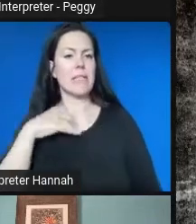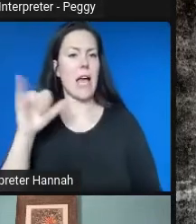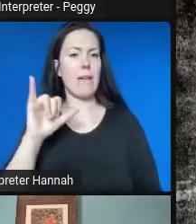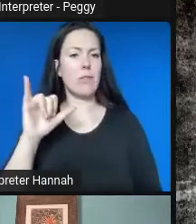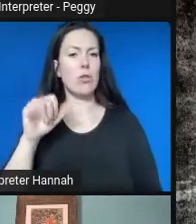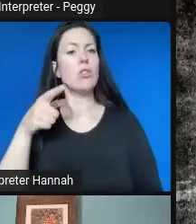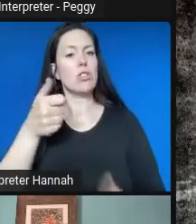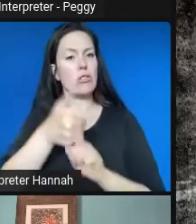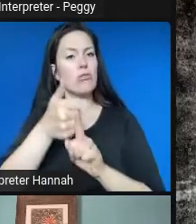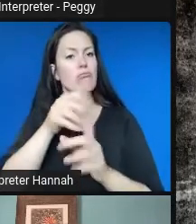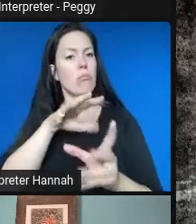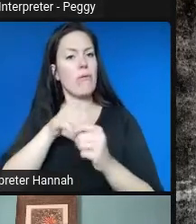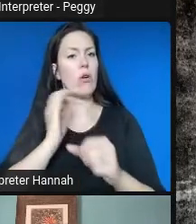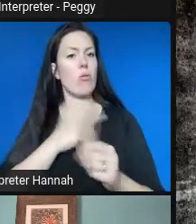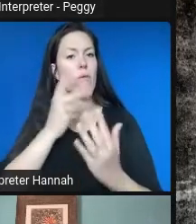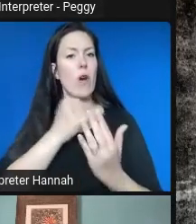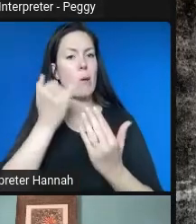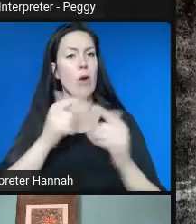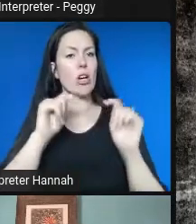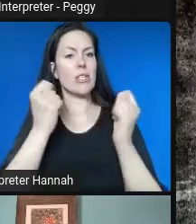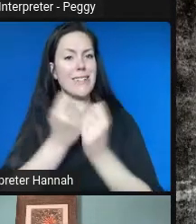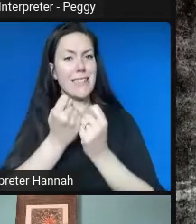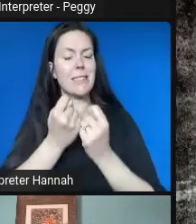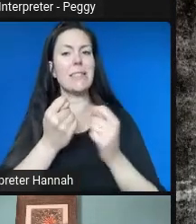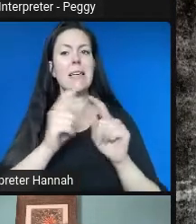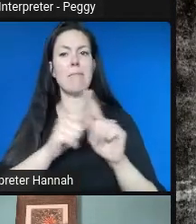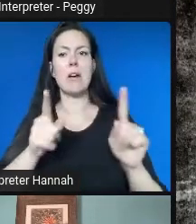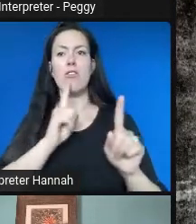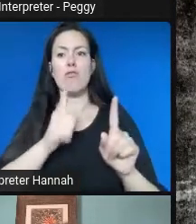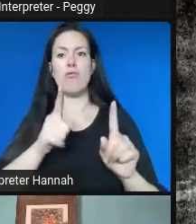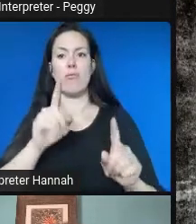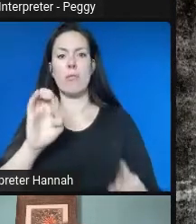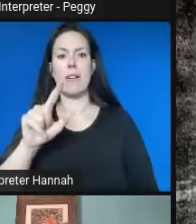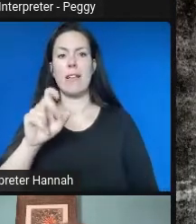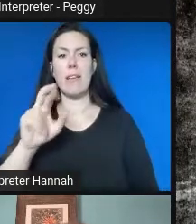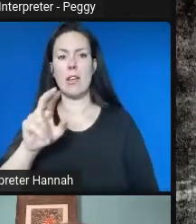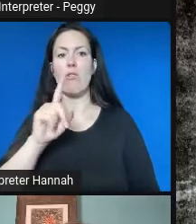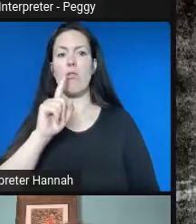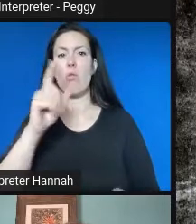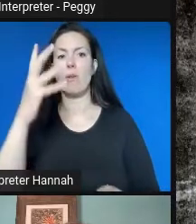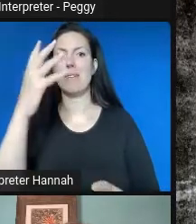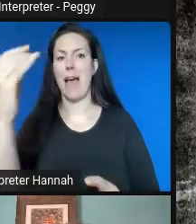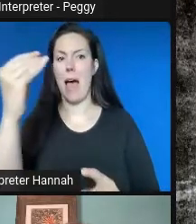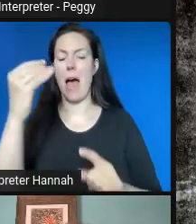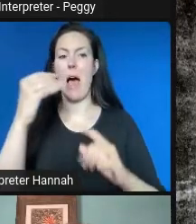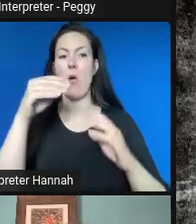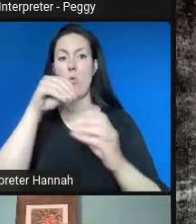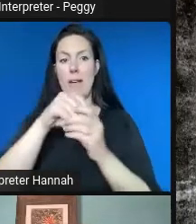team but really out in the community on behalf of Invest DSM.